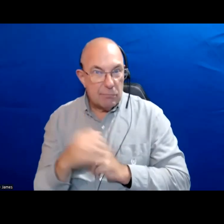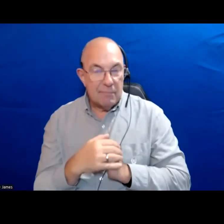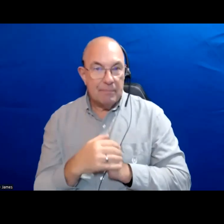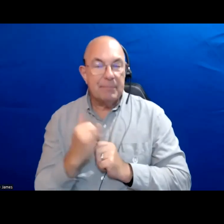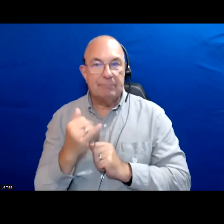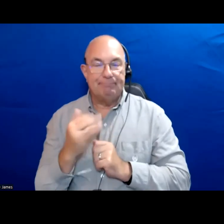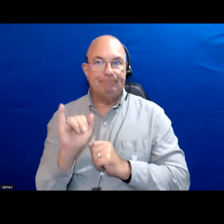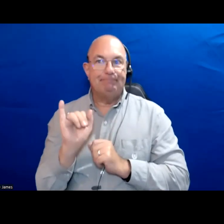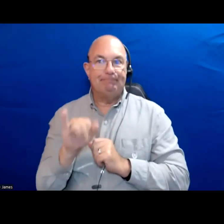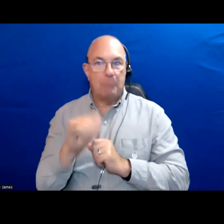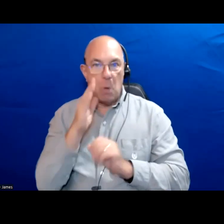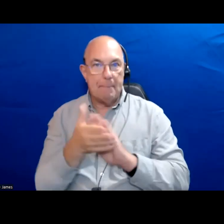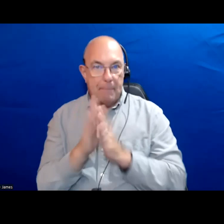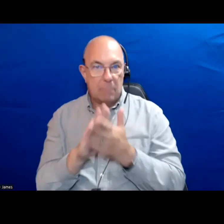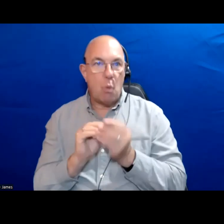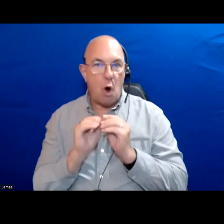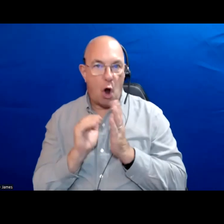this is going to become more frequent.